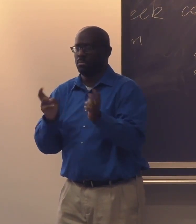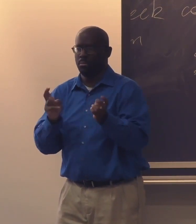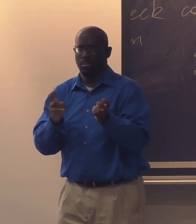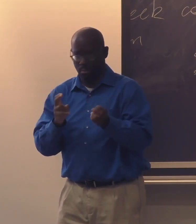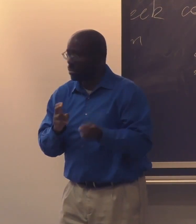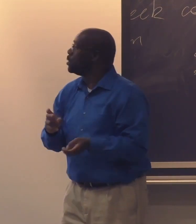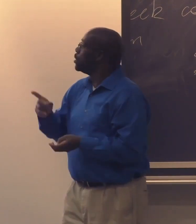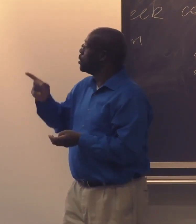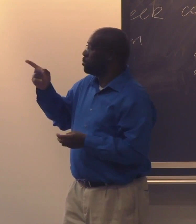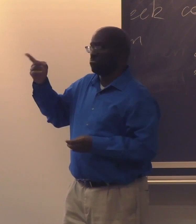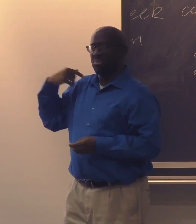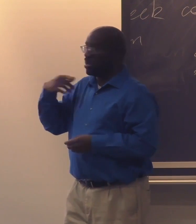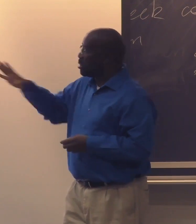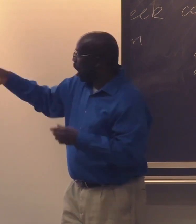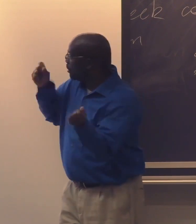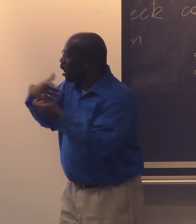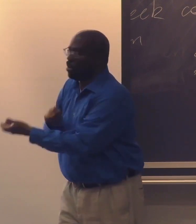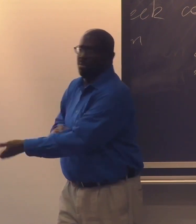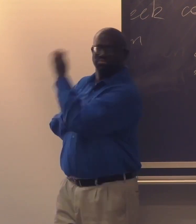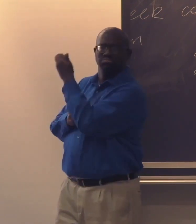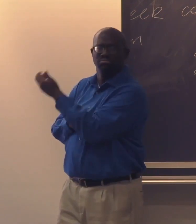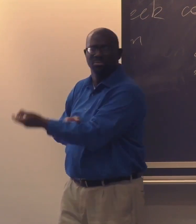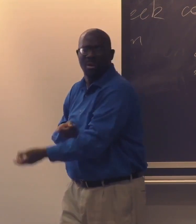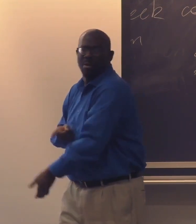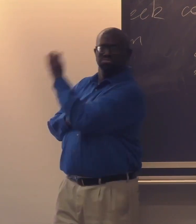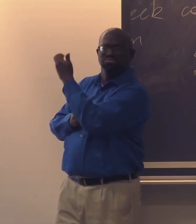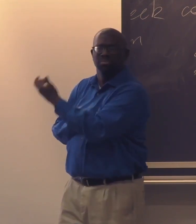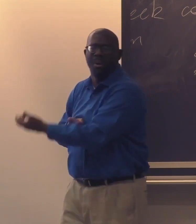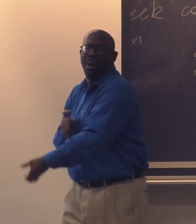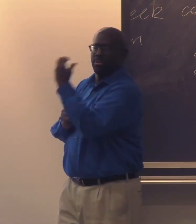kind of shots being fired, so to speak, at their signing.